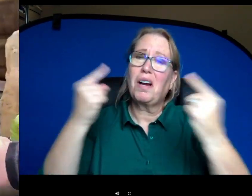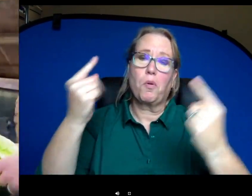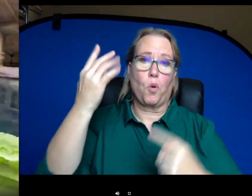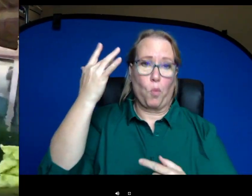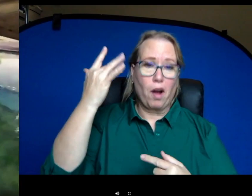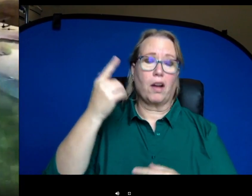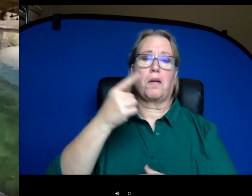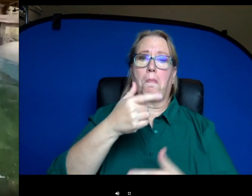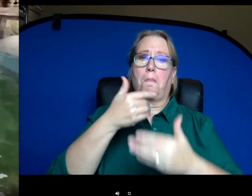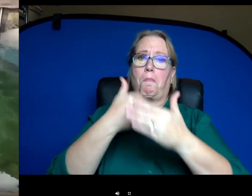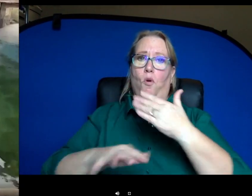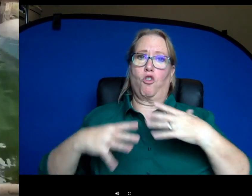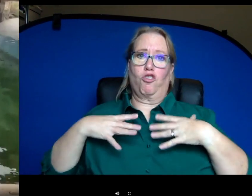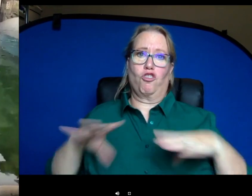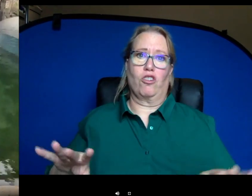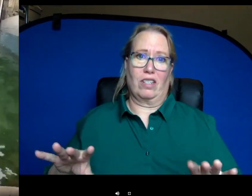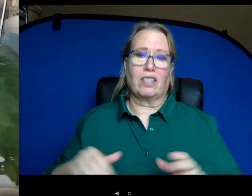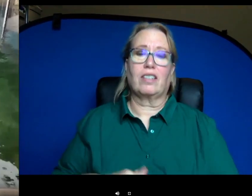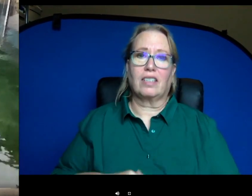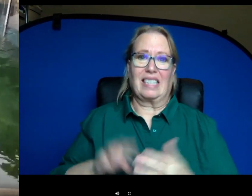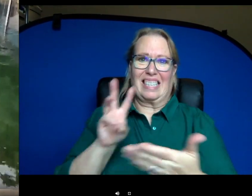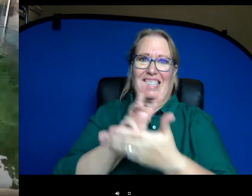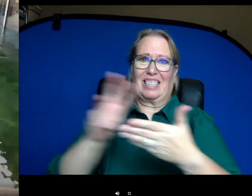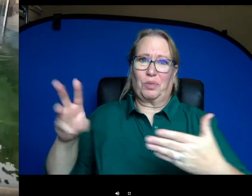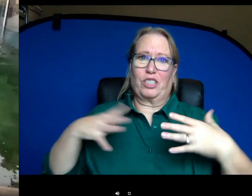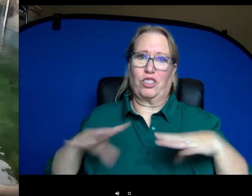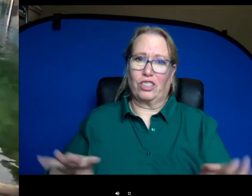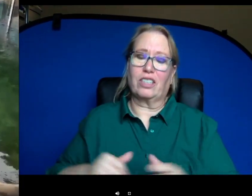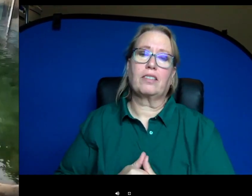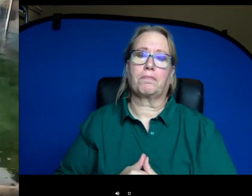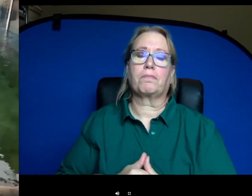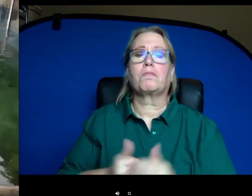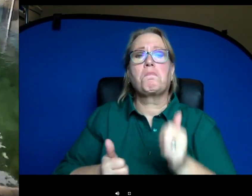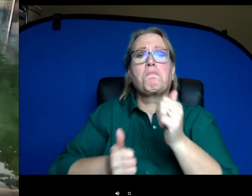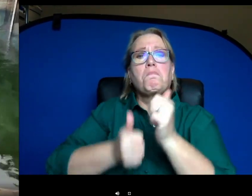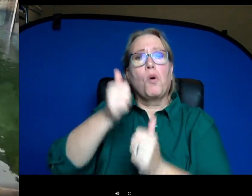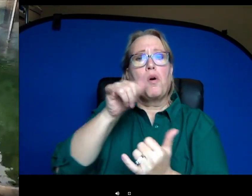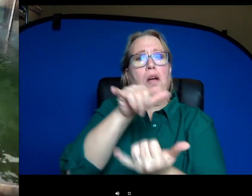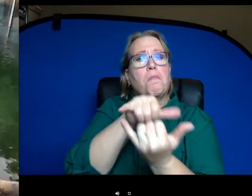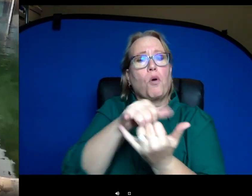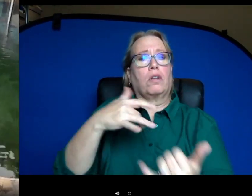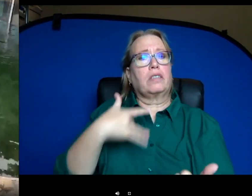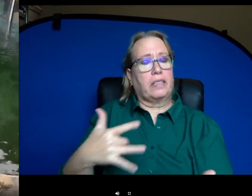at least six weeks premature. So most hippos are about 75 to 100